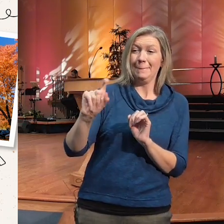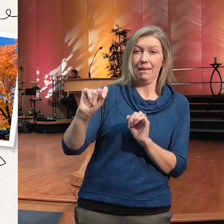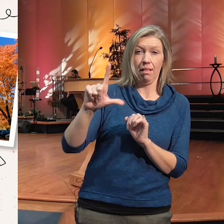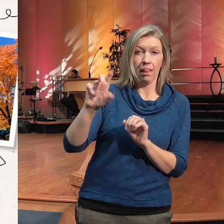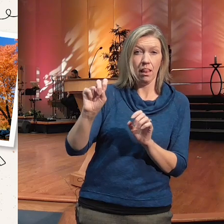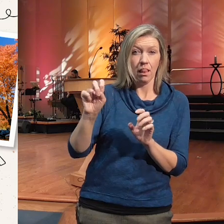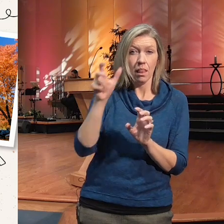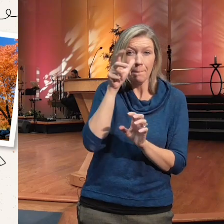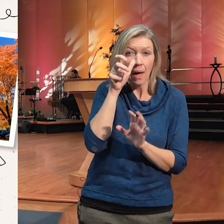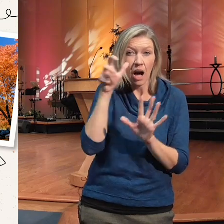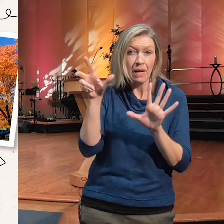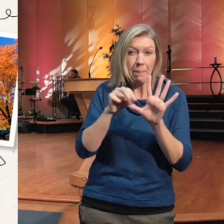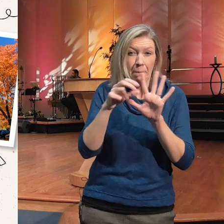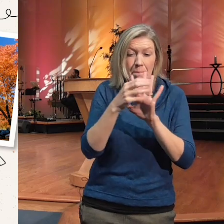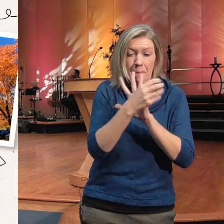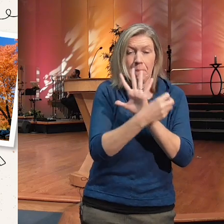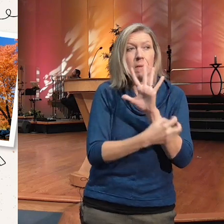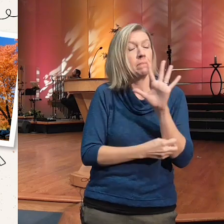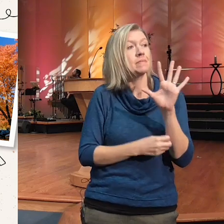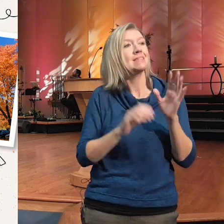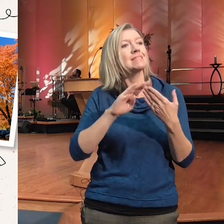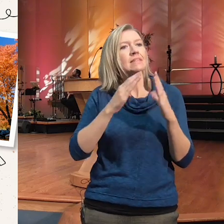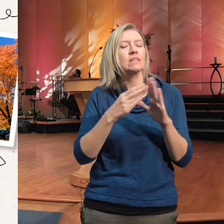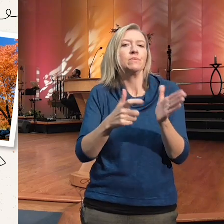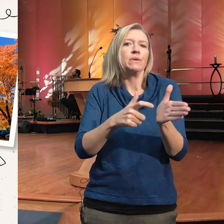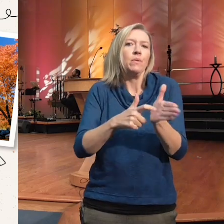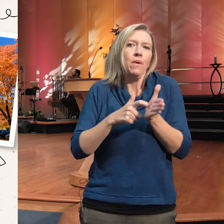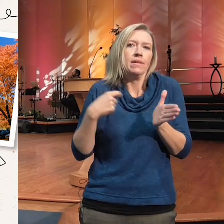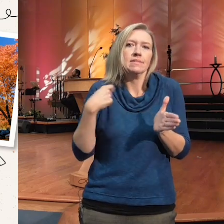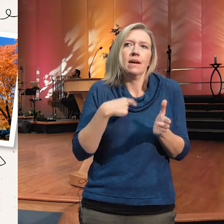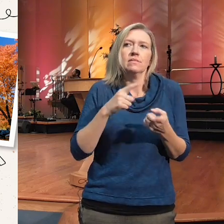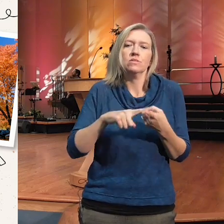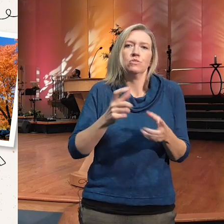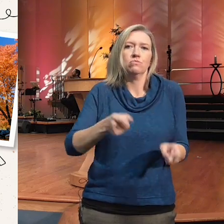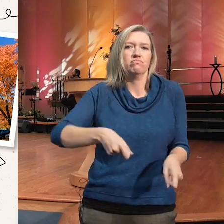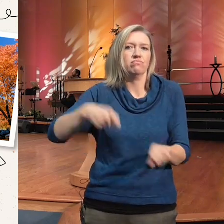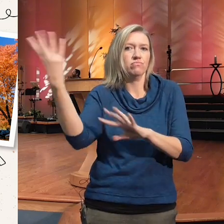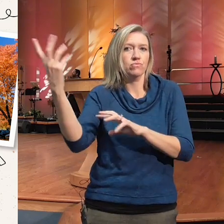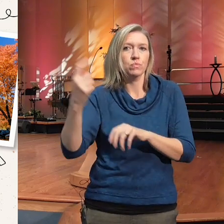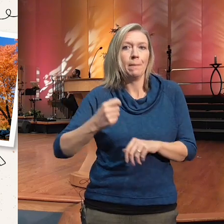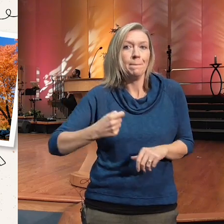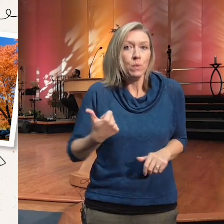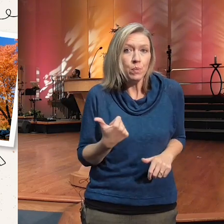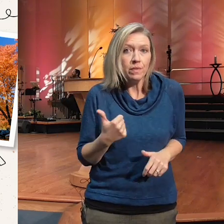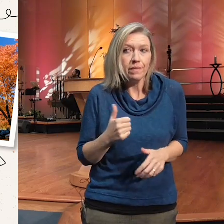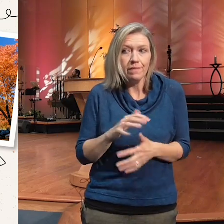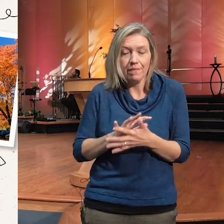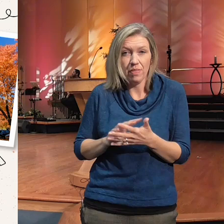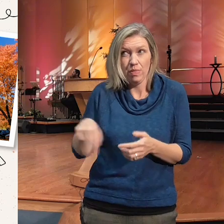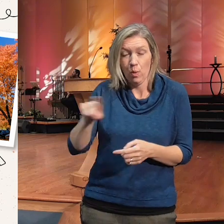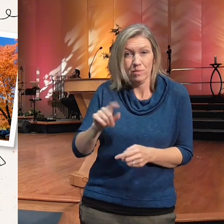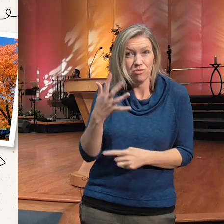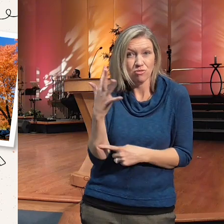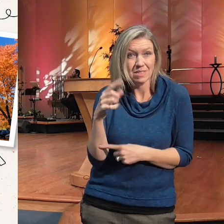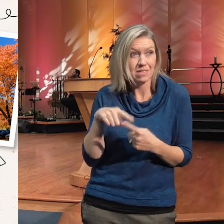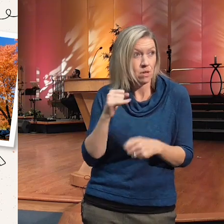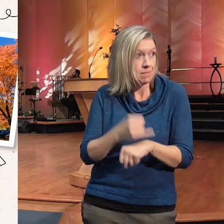these trees from our campus which is very sad uh because theyve meant so very much to us so the